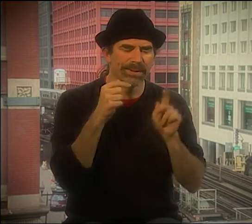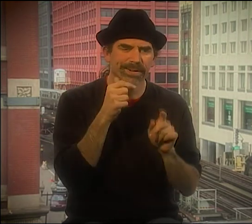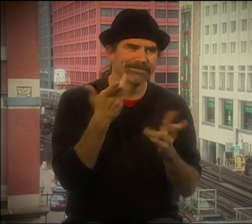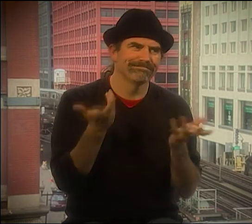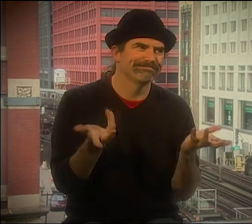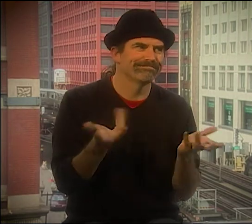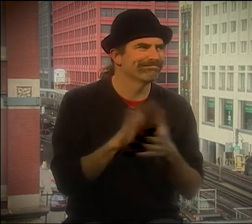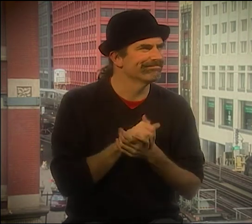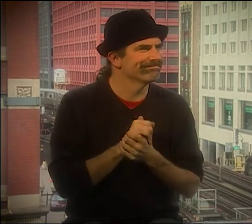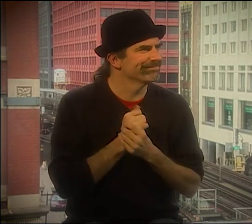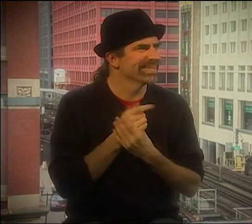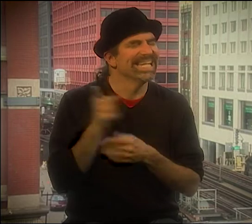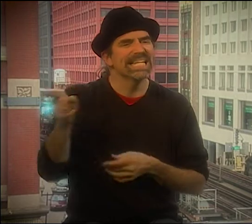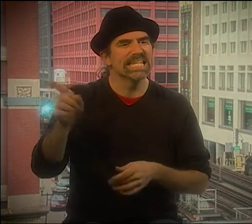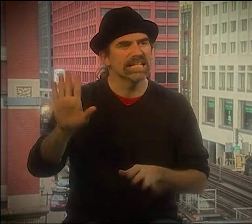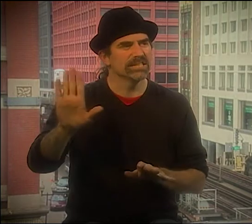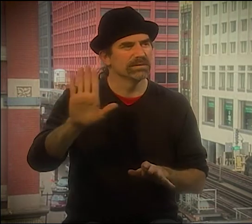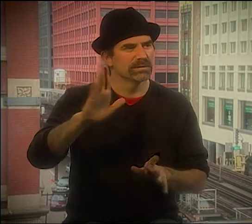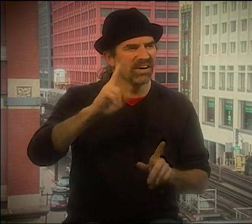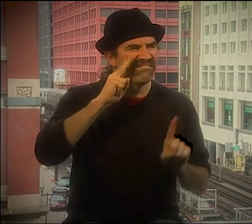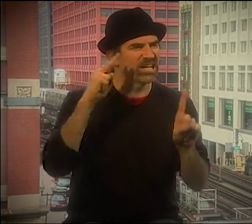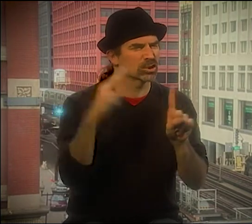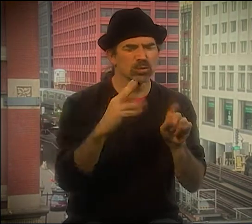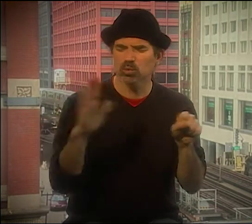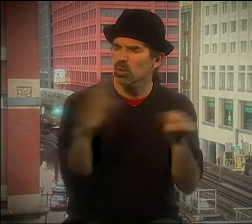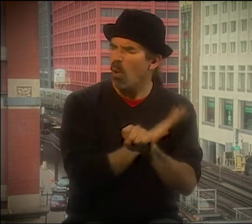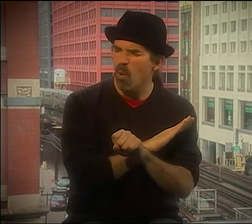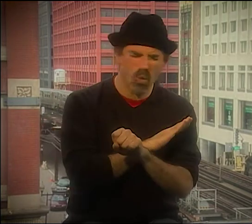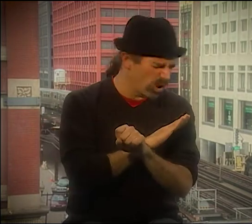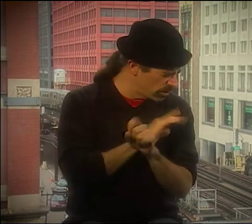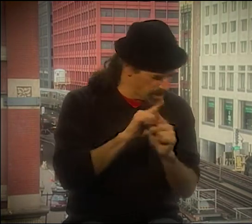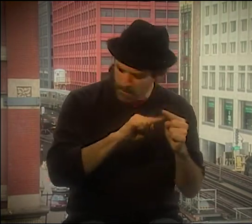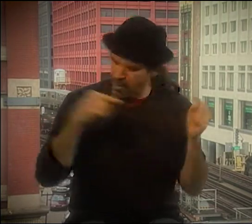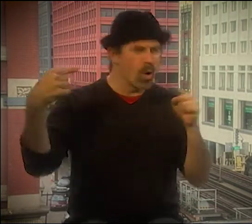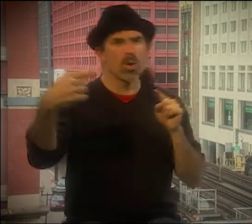HE COMMITTED SUICIDE, SO HE'S GONE. VERY, VERY TRAGIC.